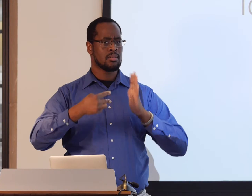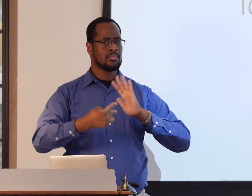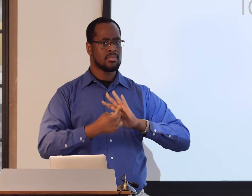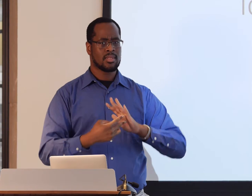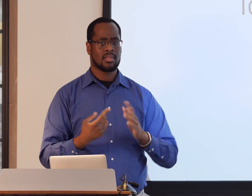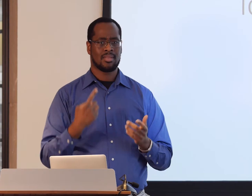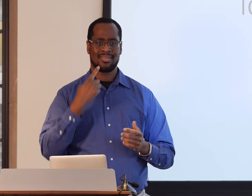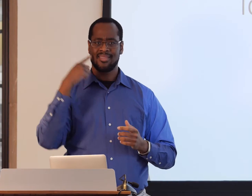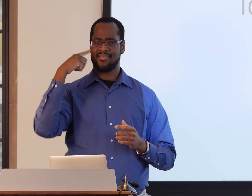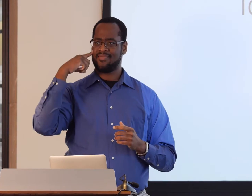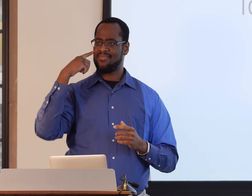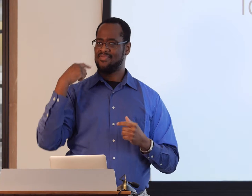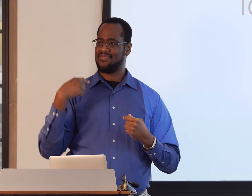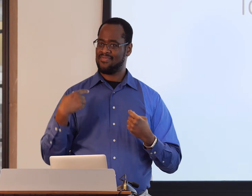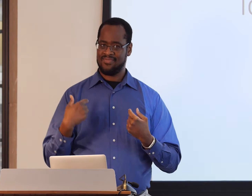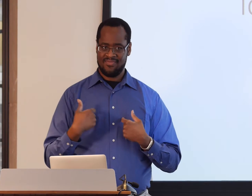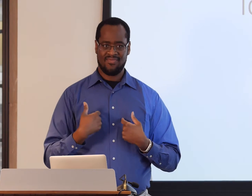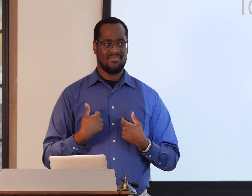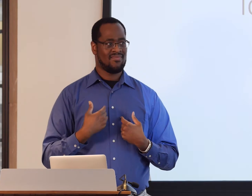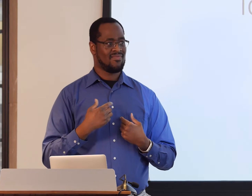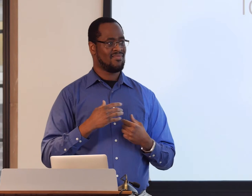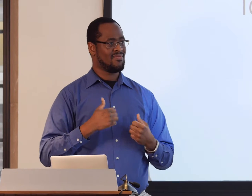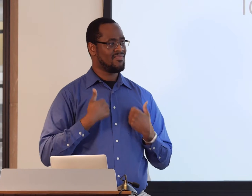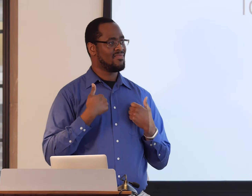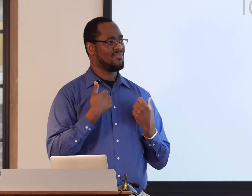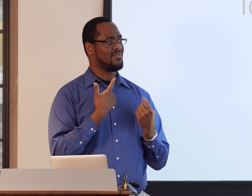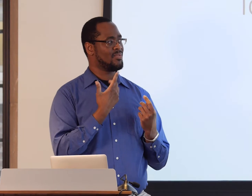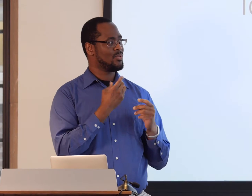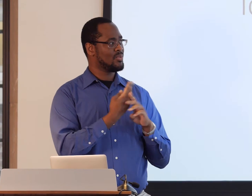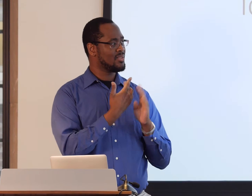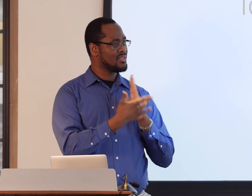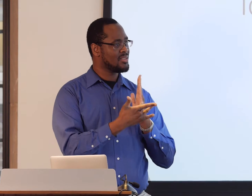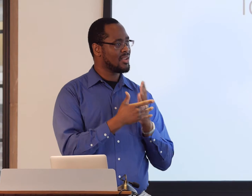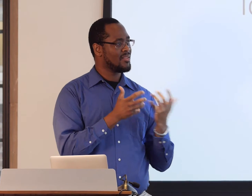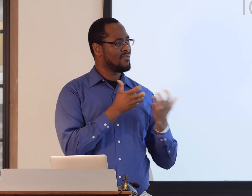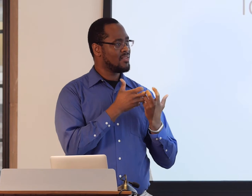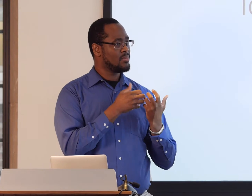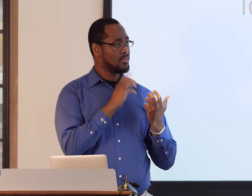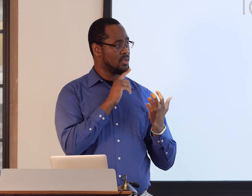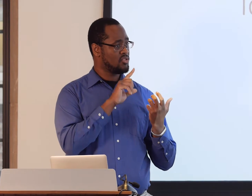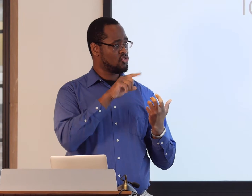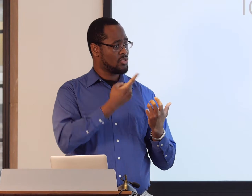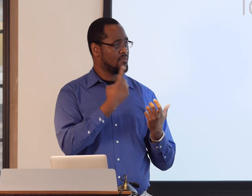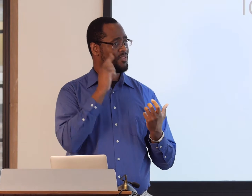Another concept became very popular, which is Deaf Gain. The idea that a Deaf person,